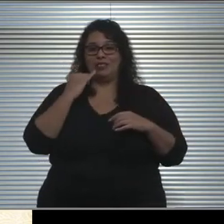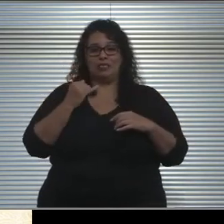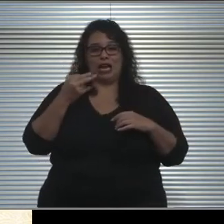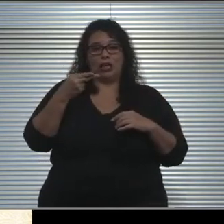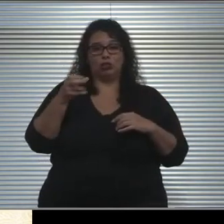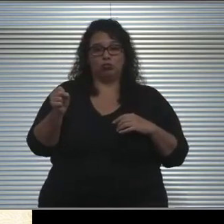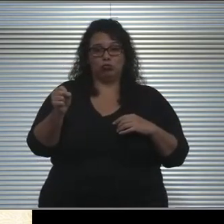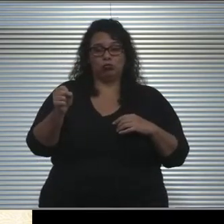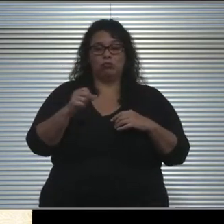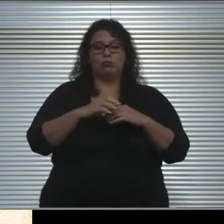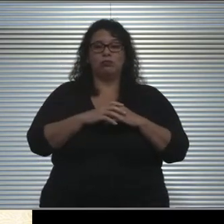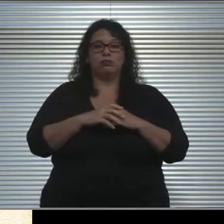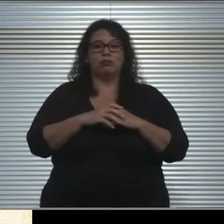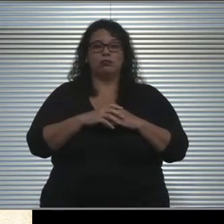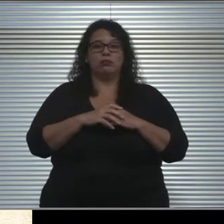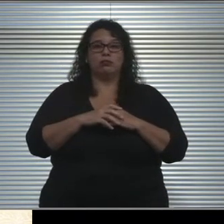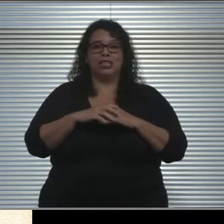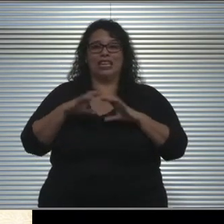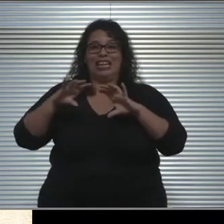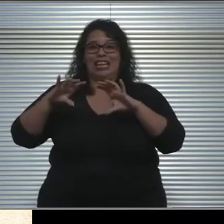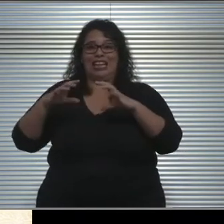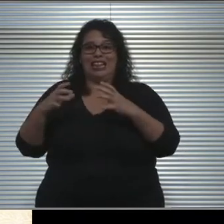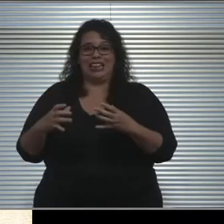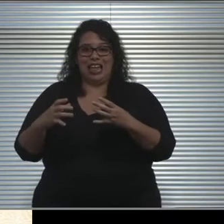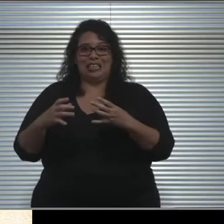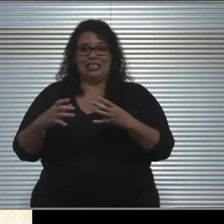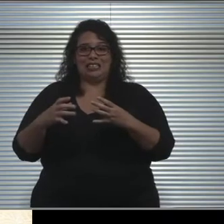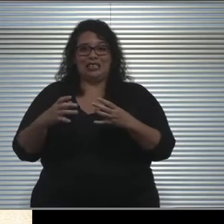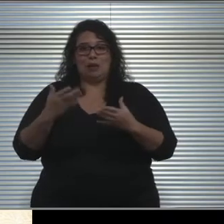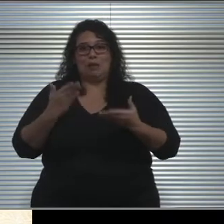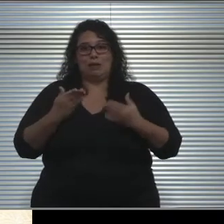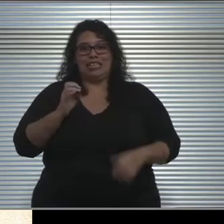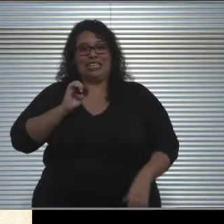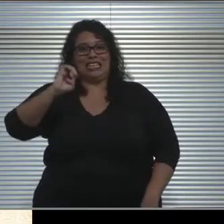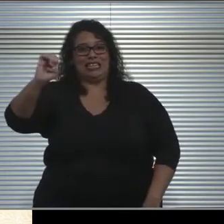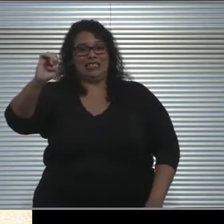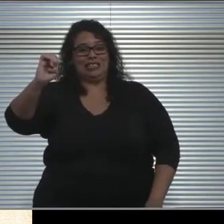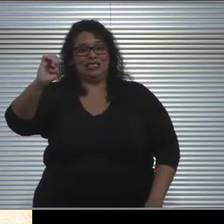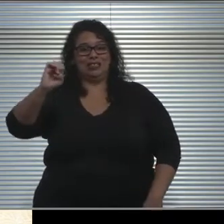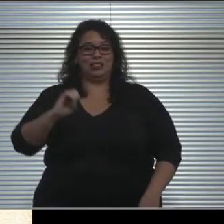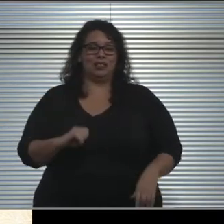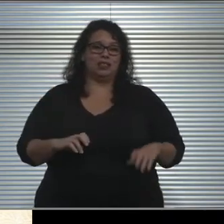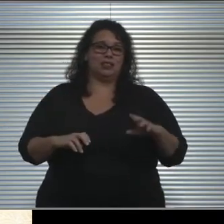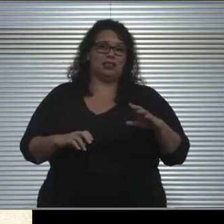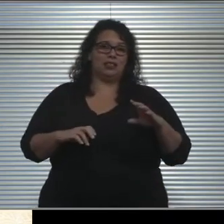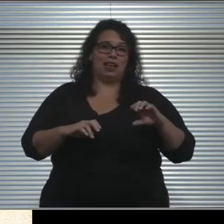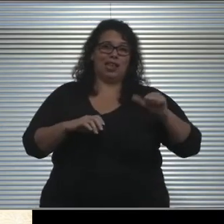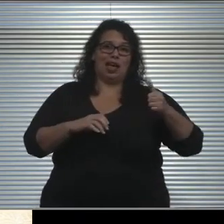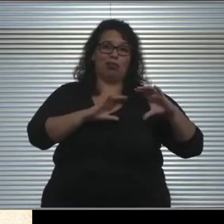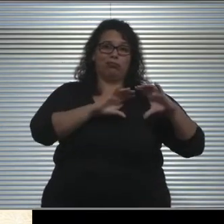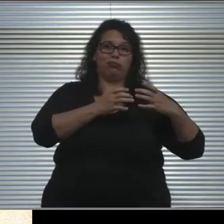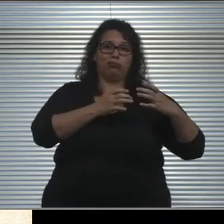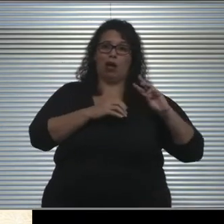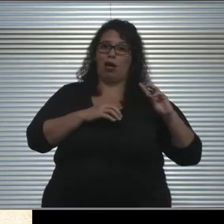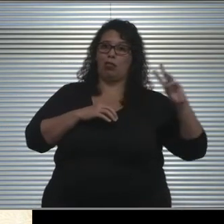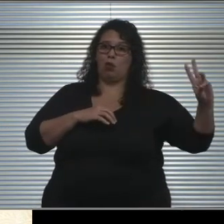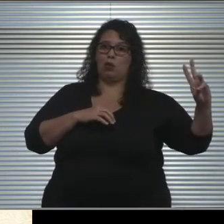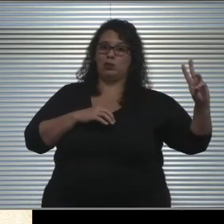one of the classes have to be maybe on the far east side while the other class is on the far west side, so we had to be very conscientious